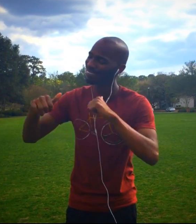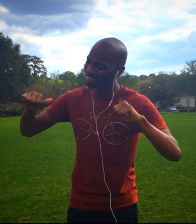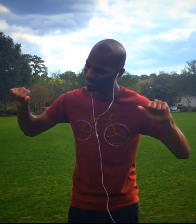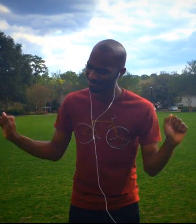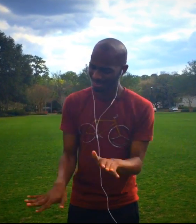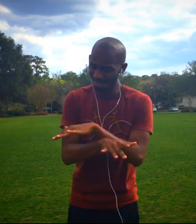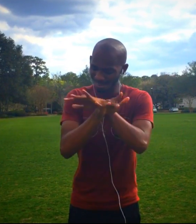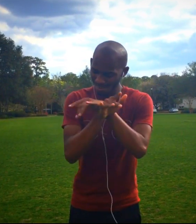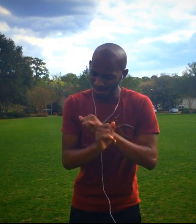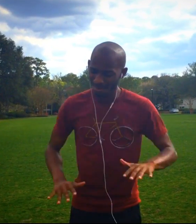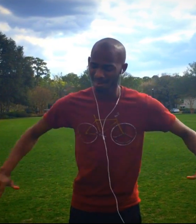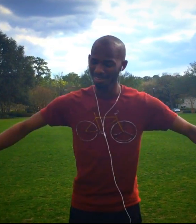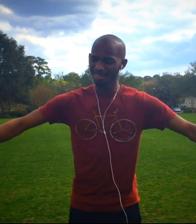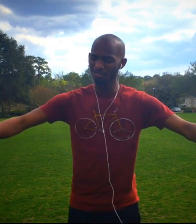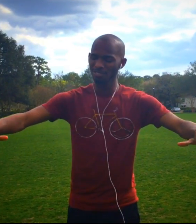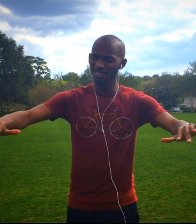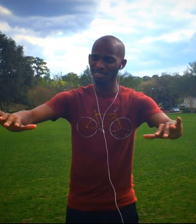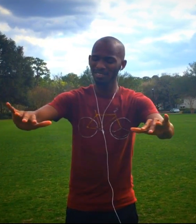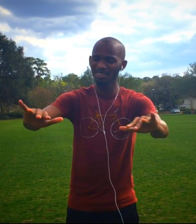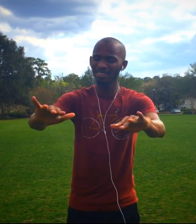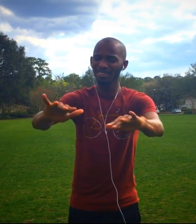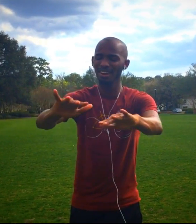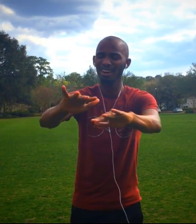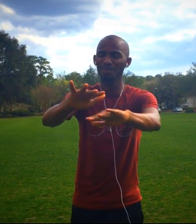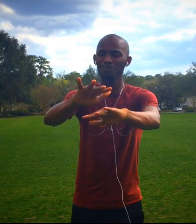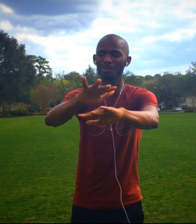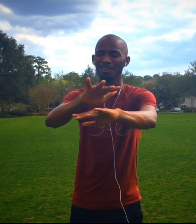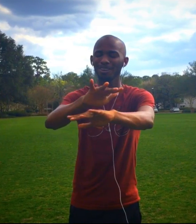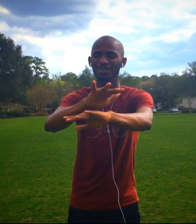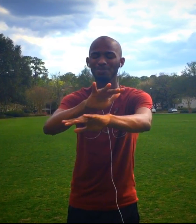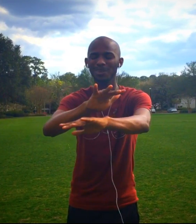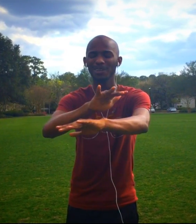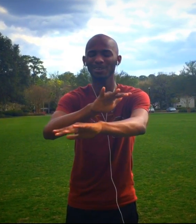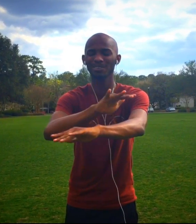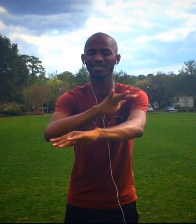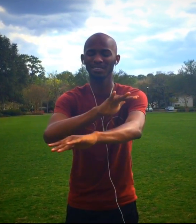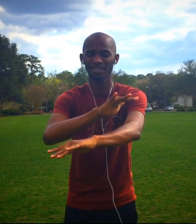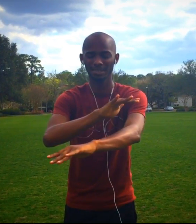Come flood this place and fill the atmosphere.